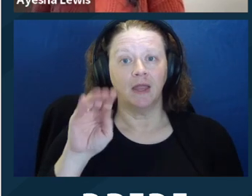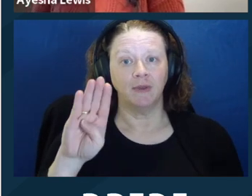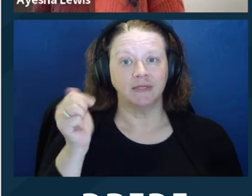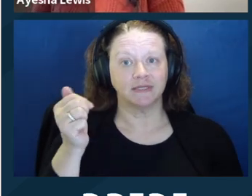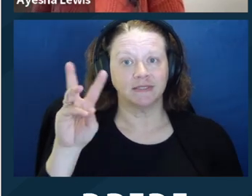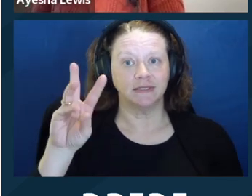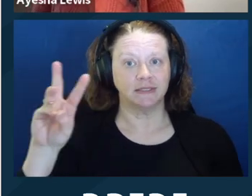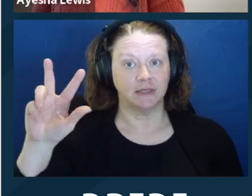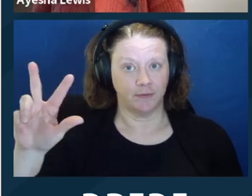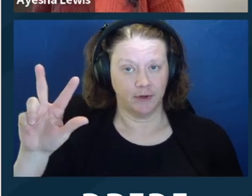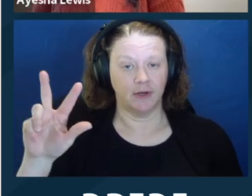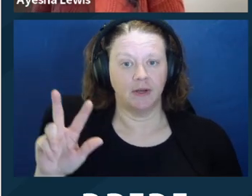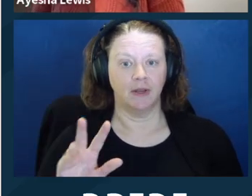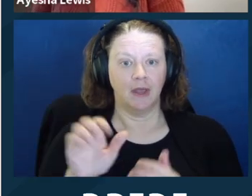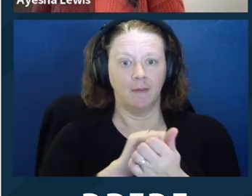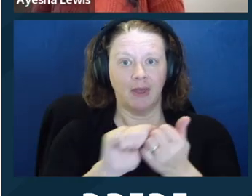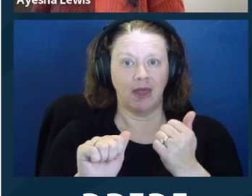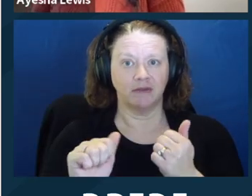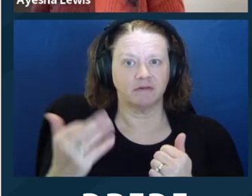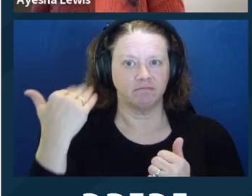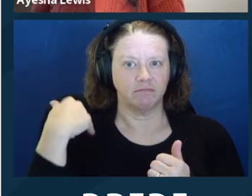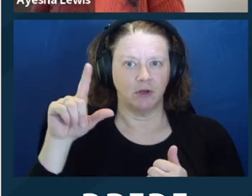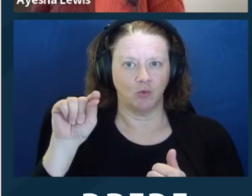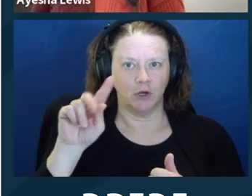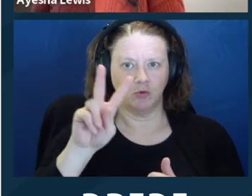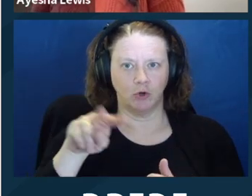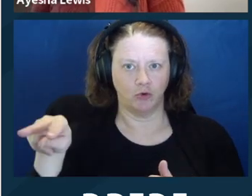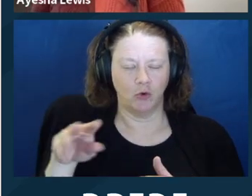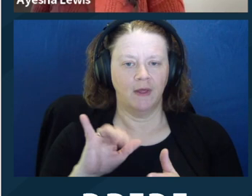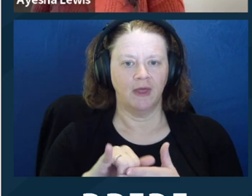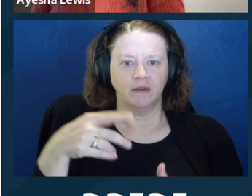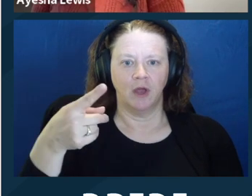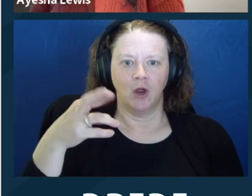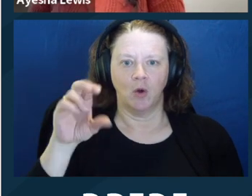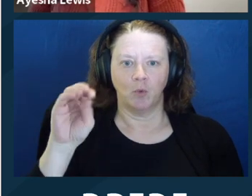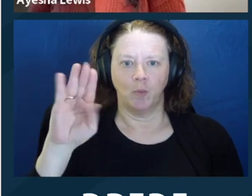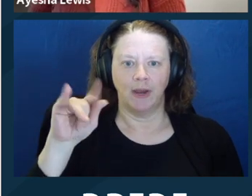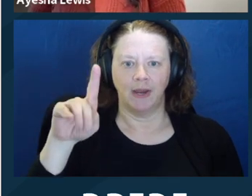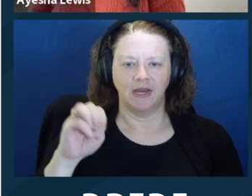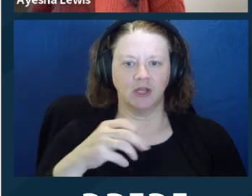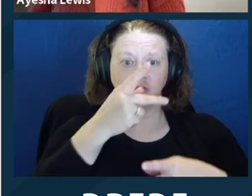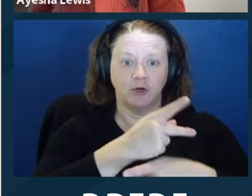reform and supported decisionmaking act. It recognizes supported decisionmaking as a valid